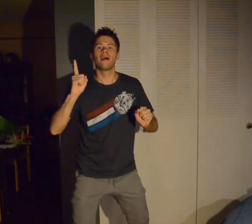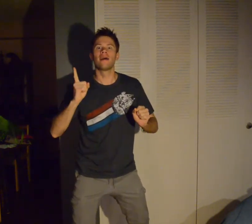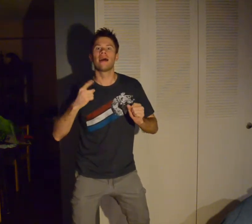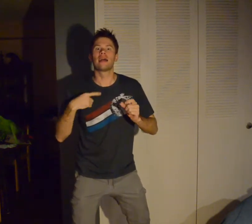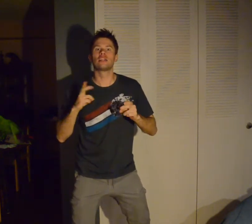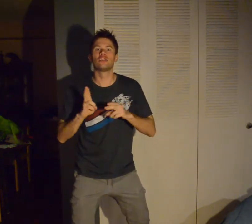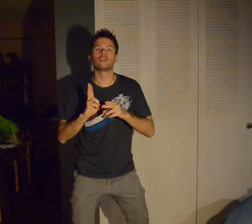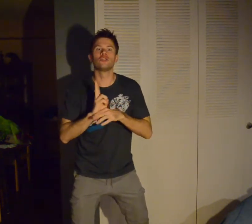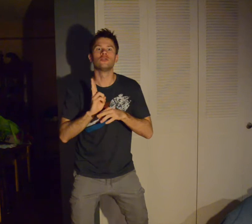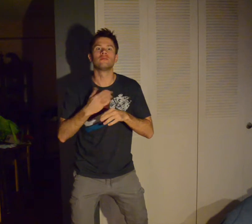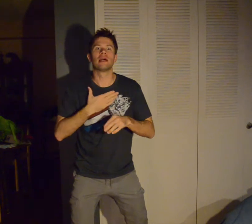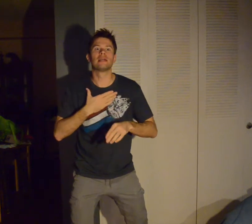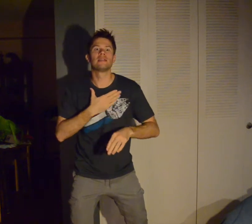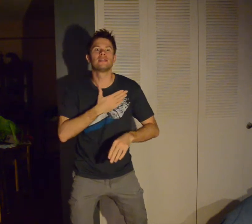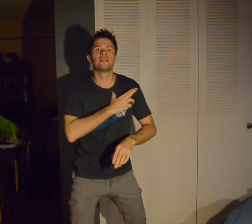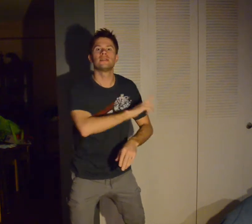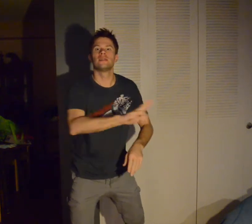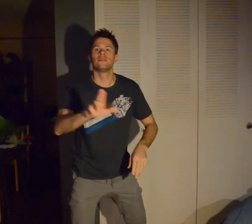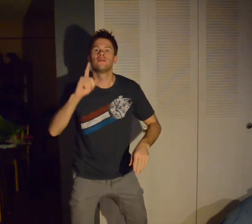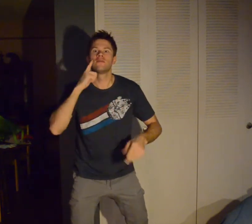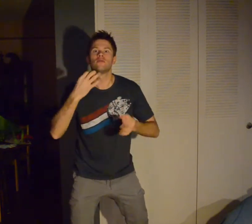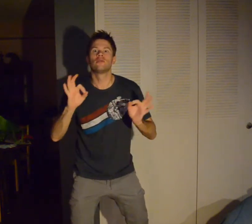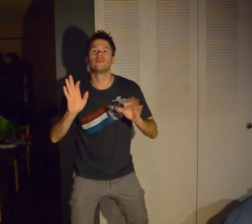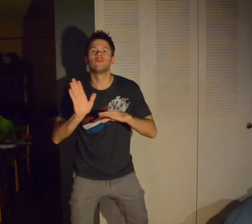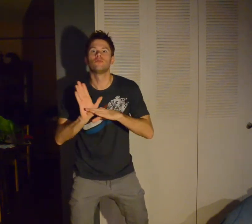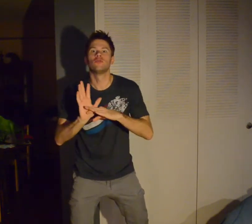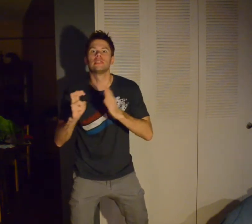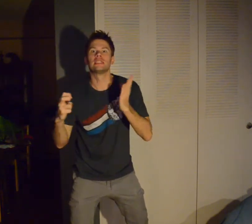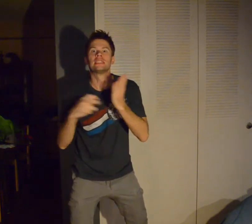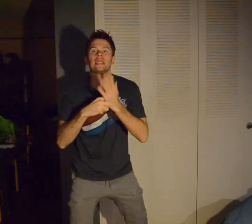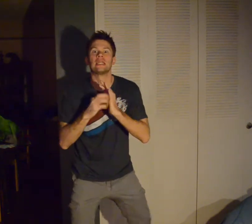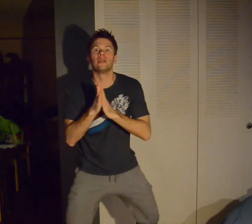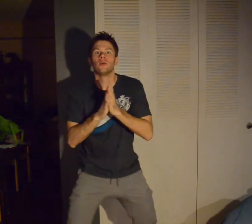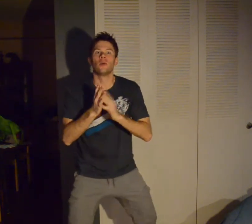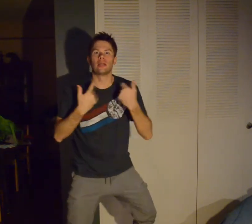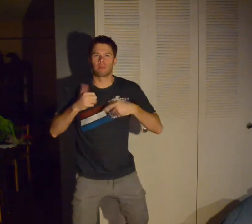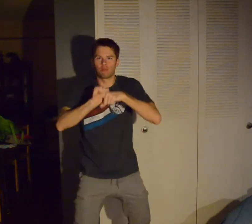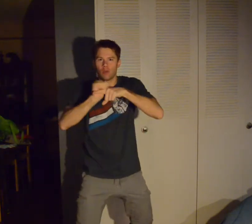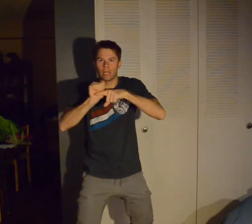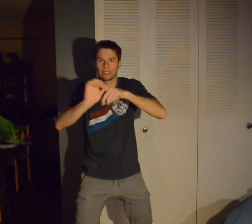I CAN USE MY FORCE TO GET FREE MOVIE TICKET. LET ME PRACTICE IT.